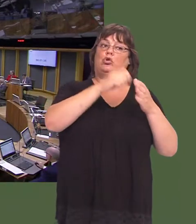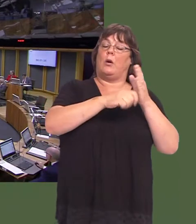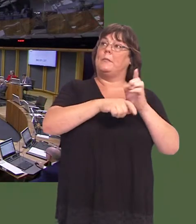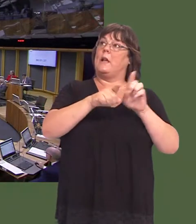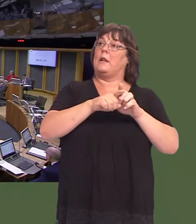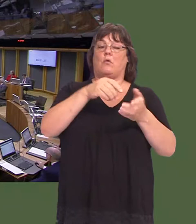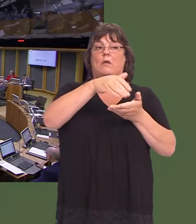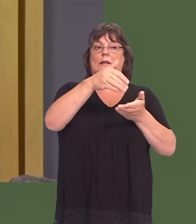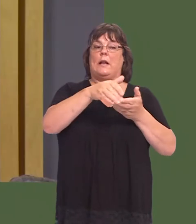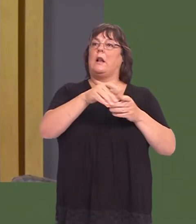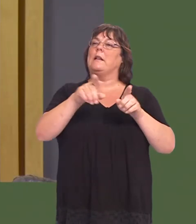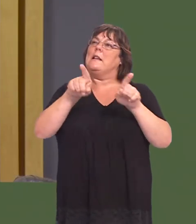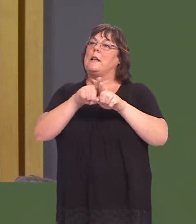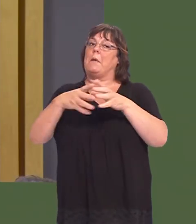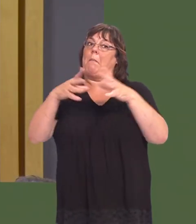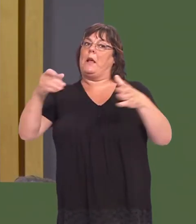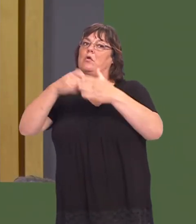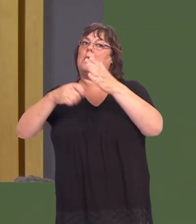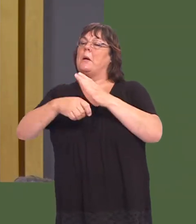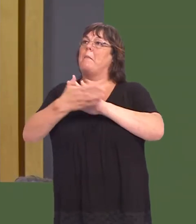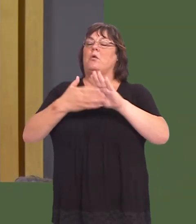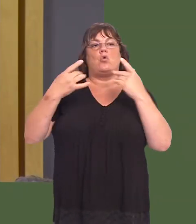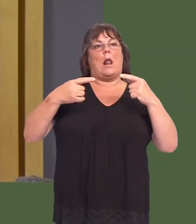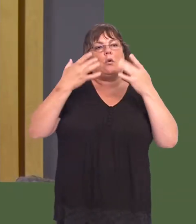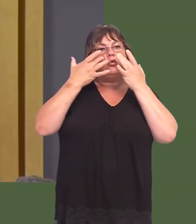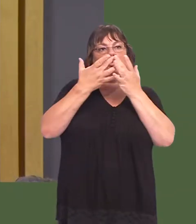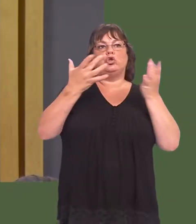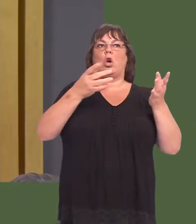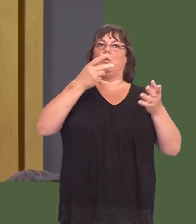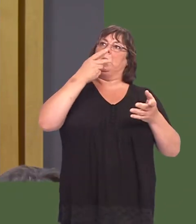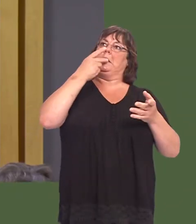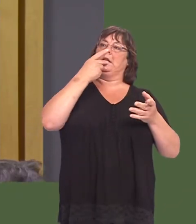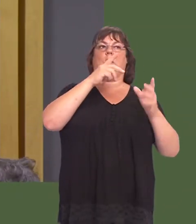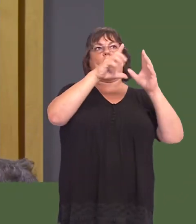large businesses with it being illegal for them to display cigarettes and tobacco in public.